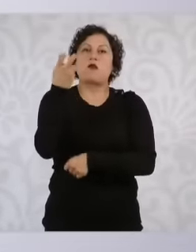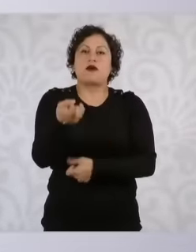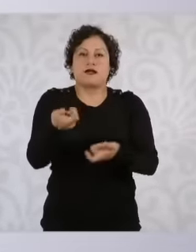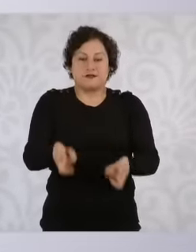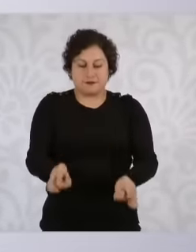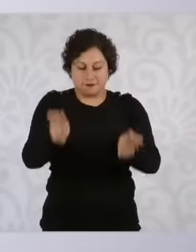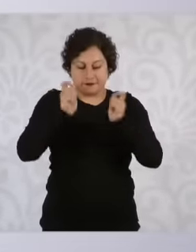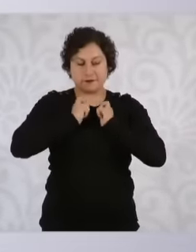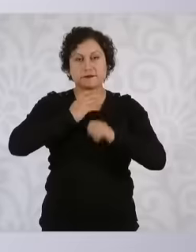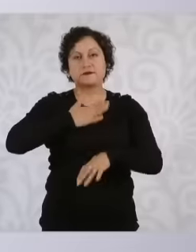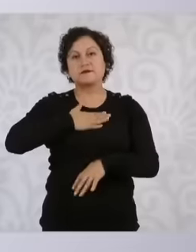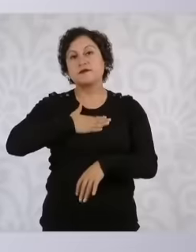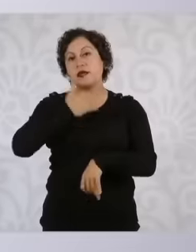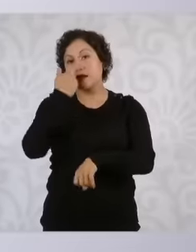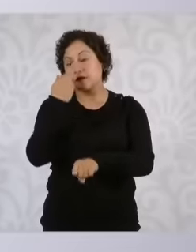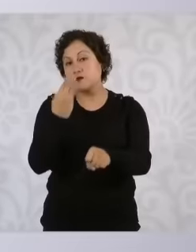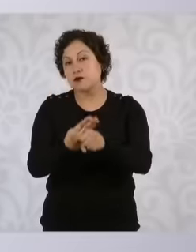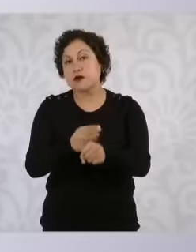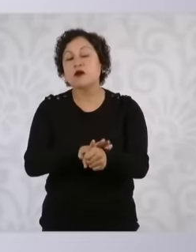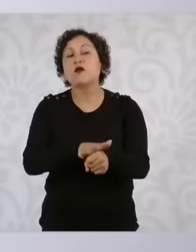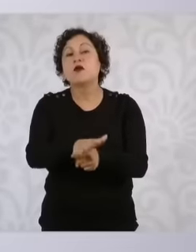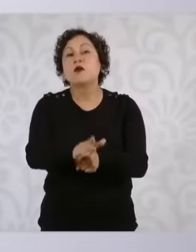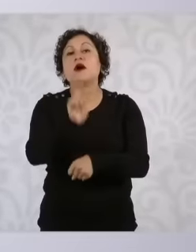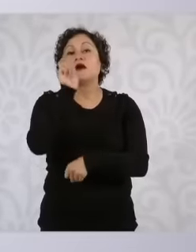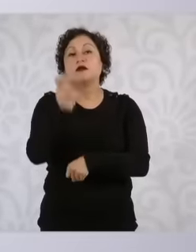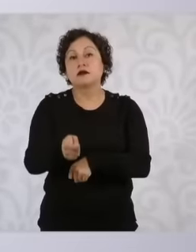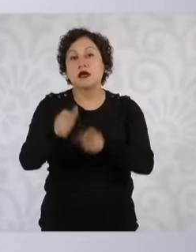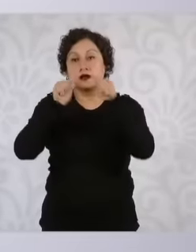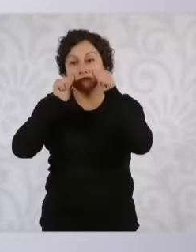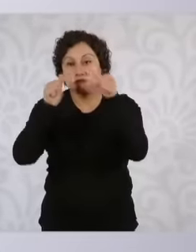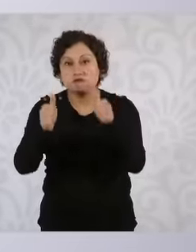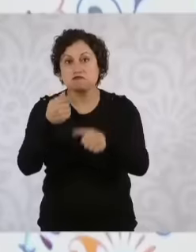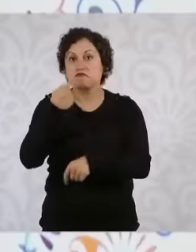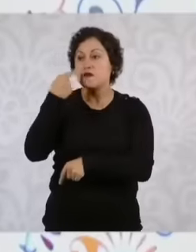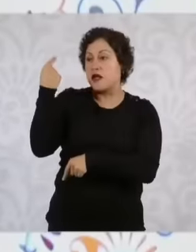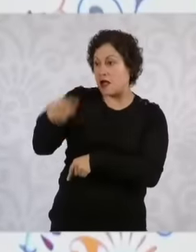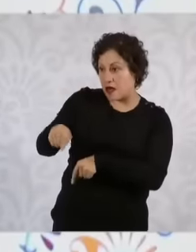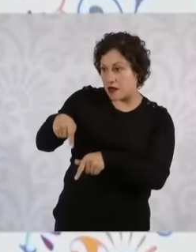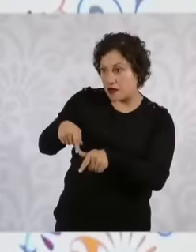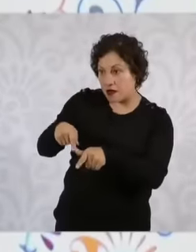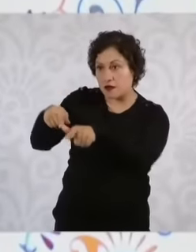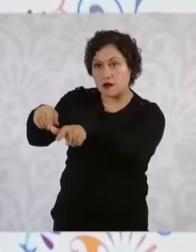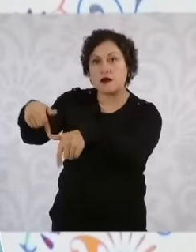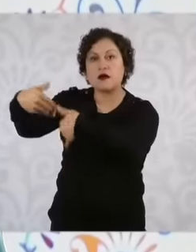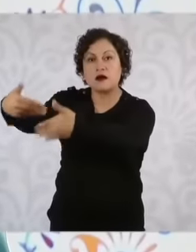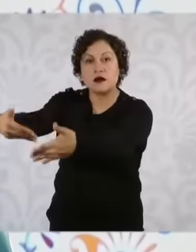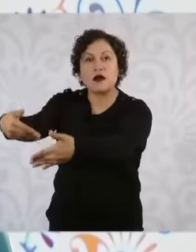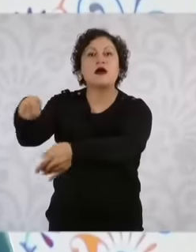personally follow up on everything because if that does not happen then sometimes there is no coordination enough among